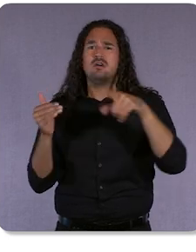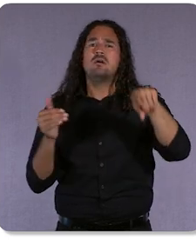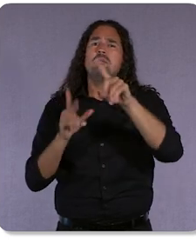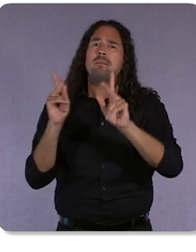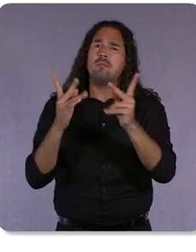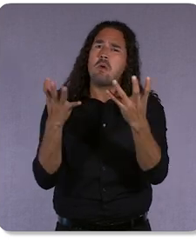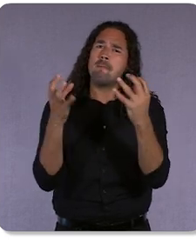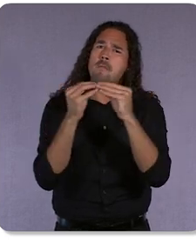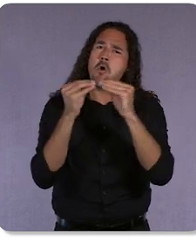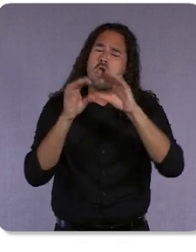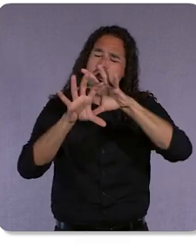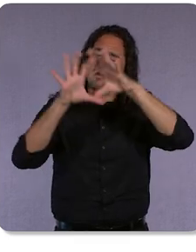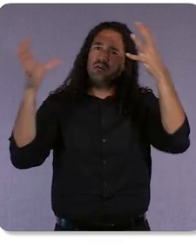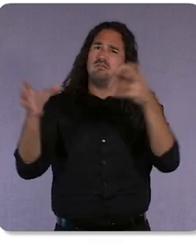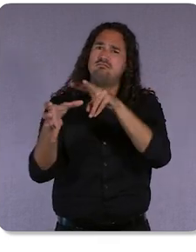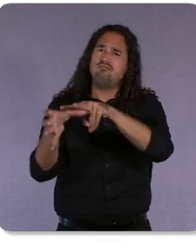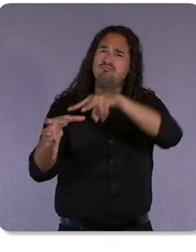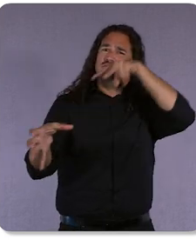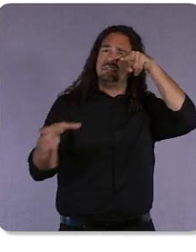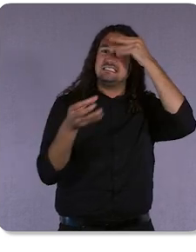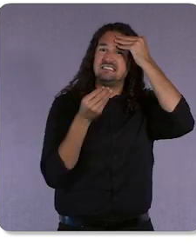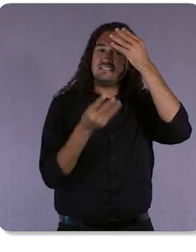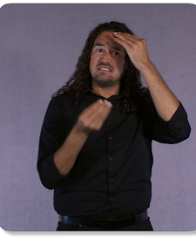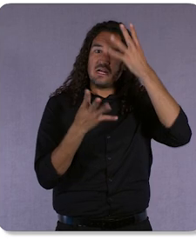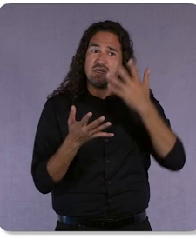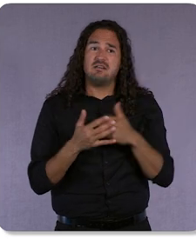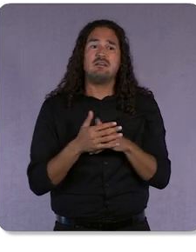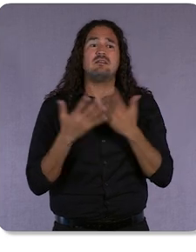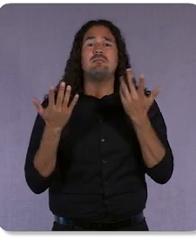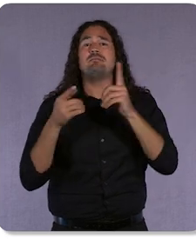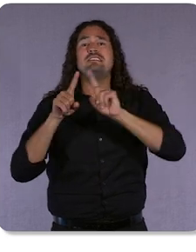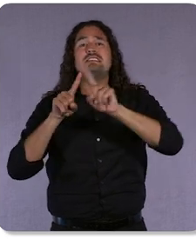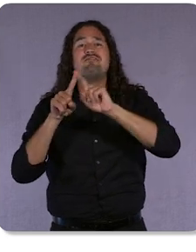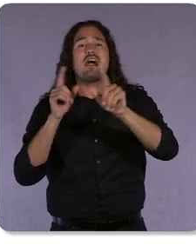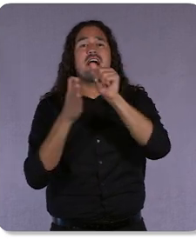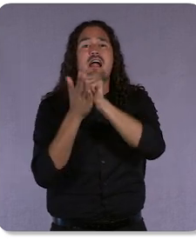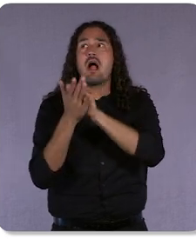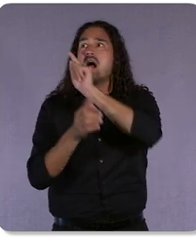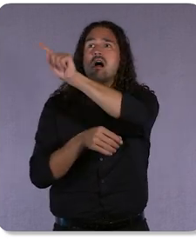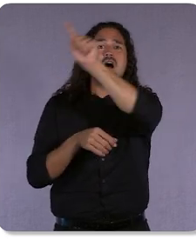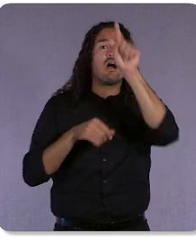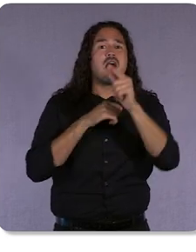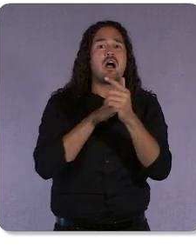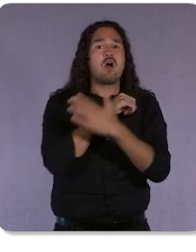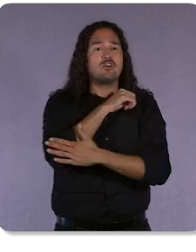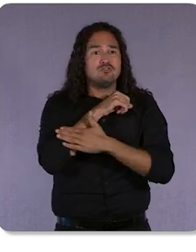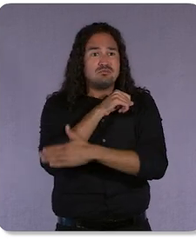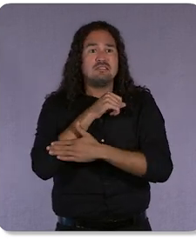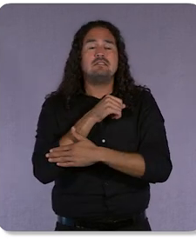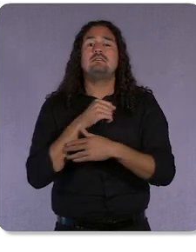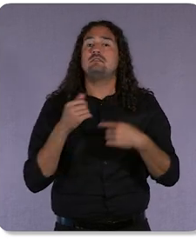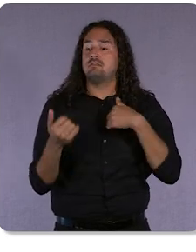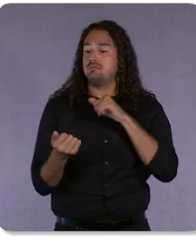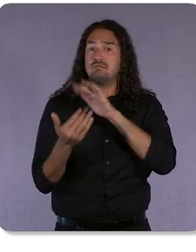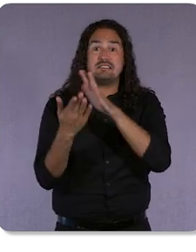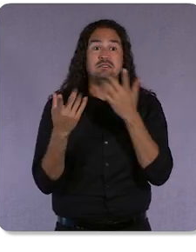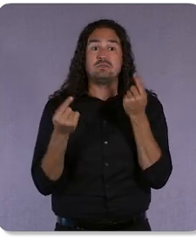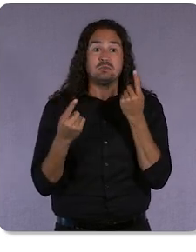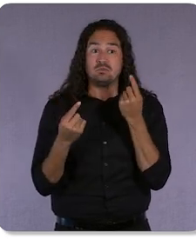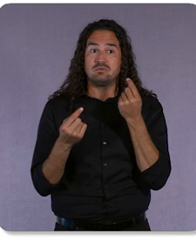maybe you’ve set up different accounts for different countries. To address this, we’re rolling out these insights at the manager account level, too.